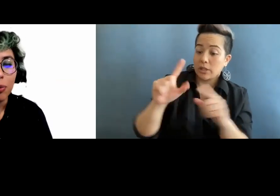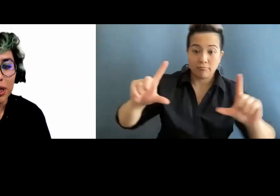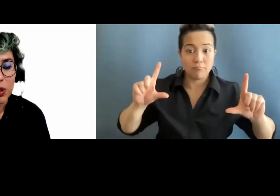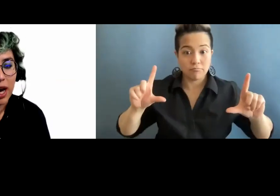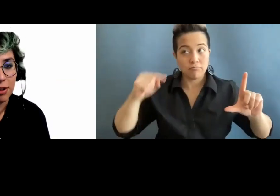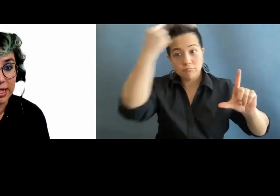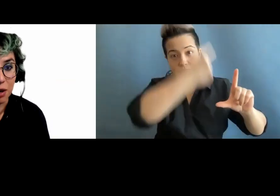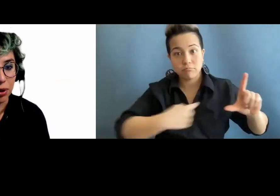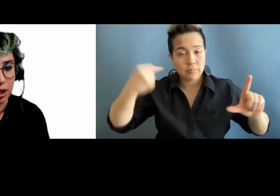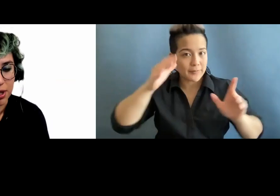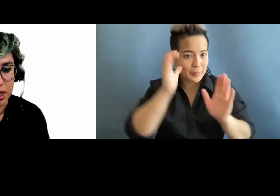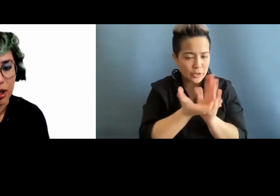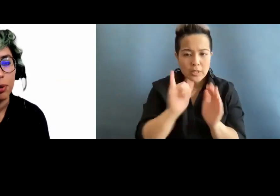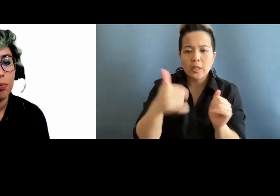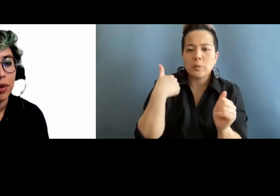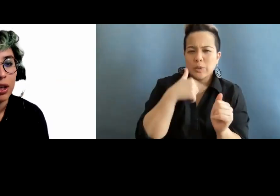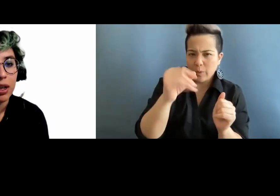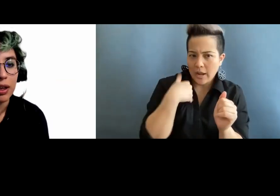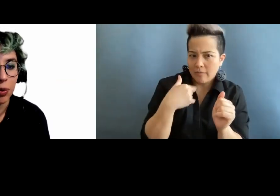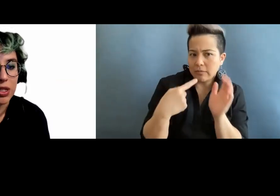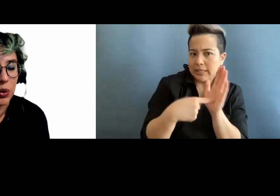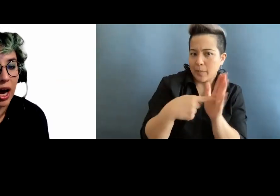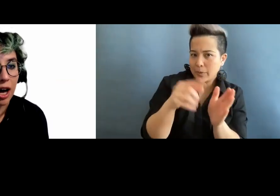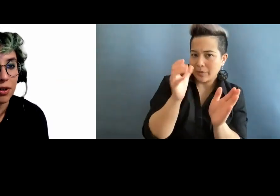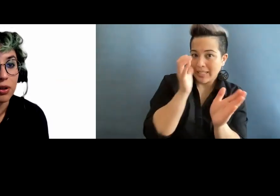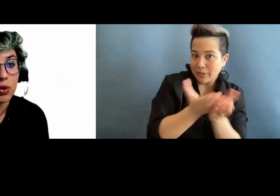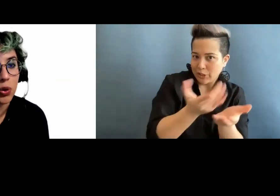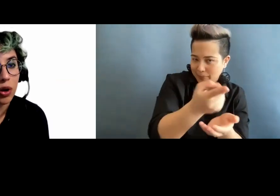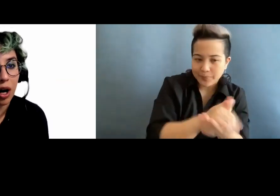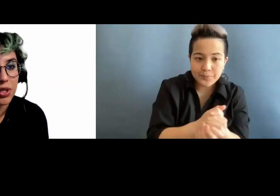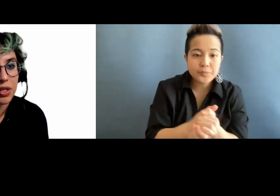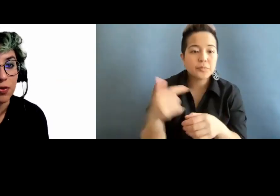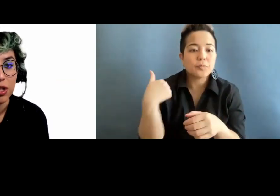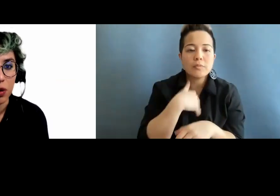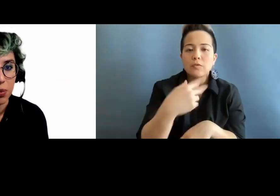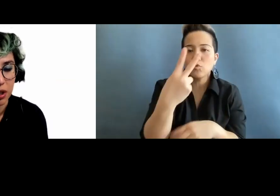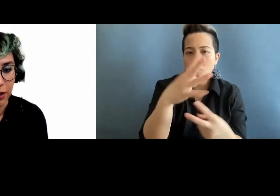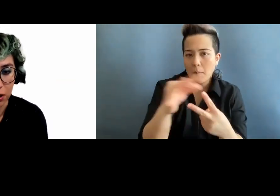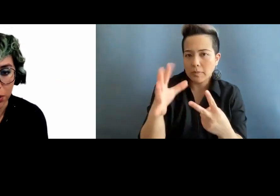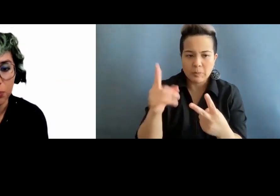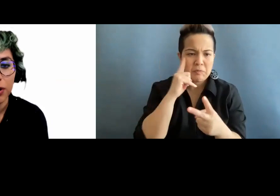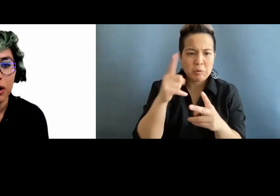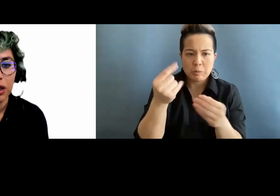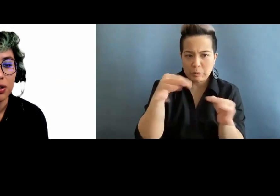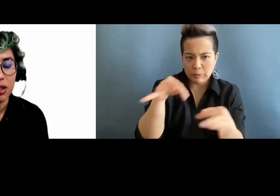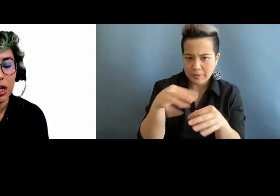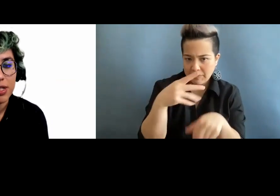Now, we do have an example image here. We do have two options for description available. The alternative